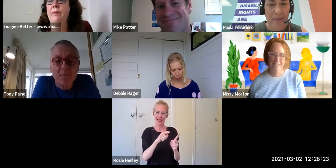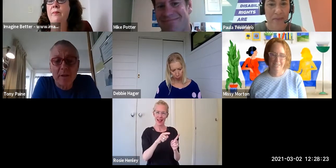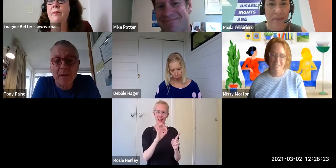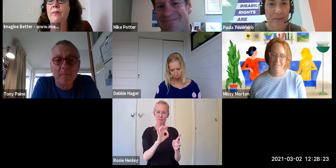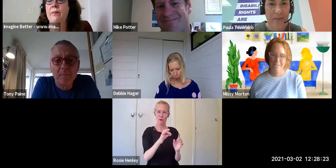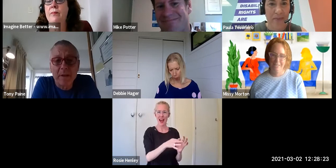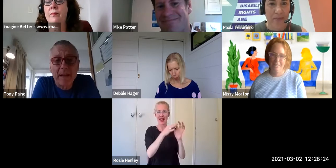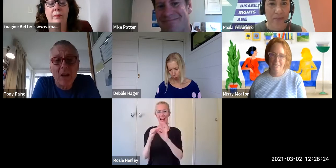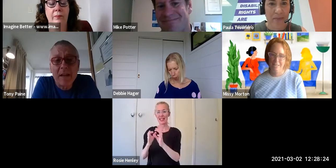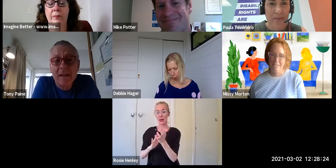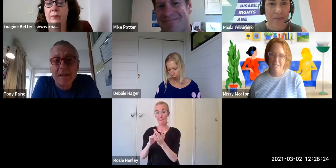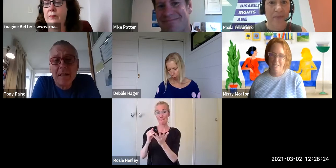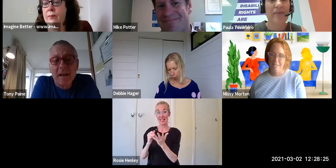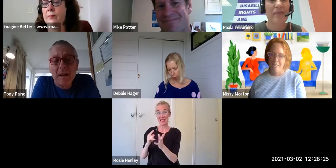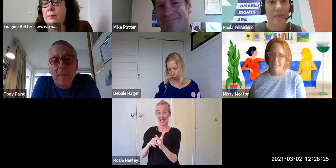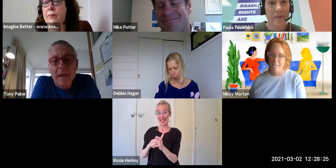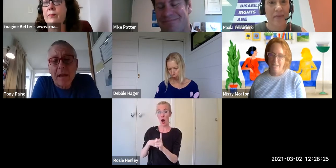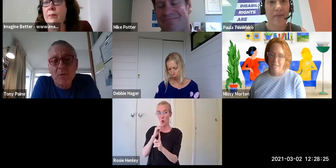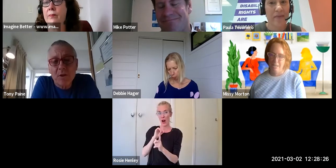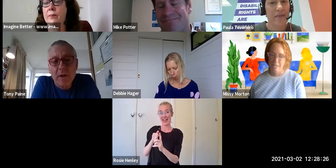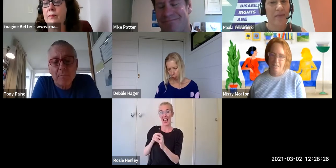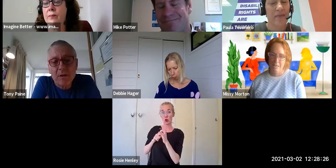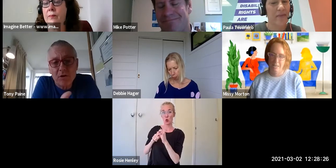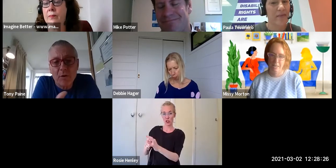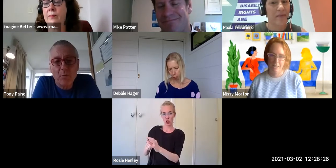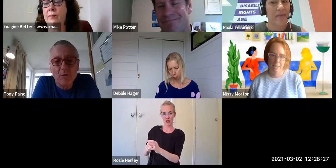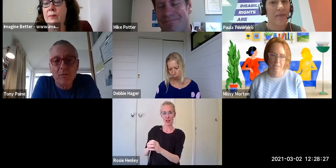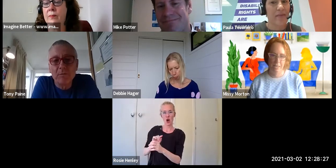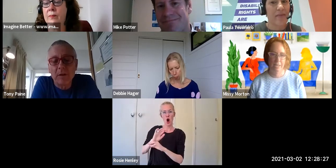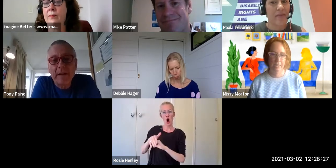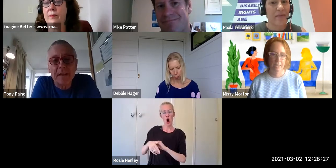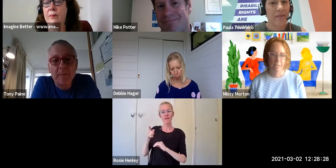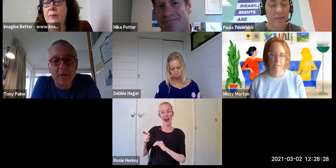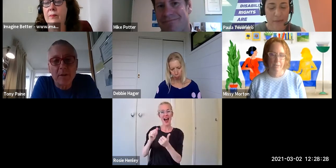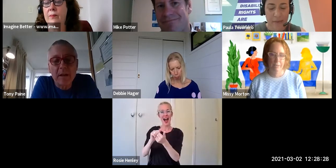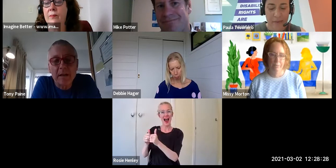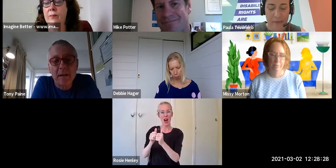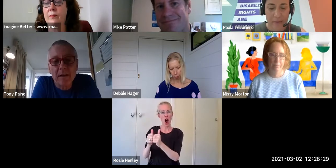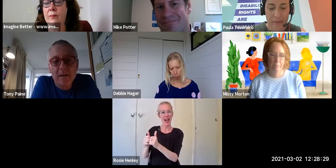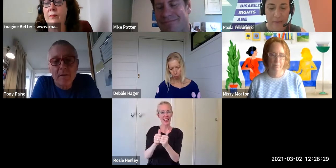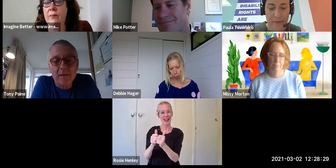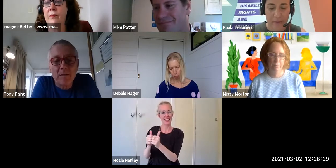the emotional costs of being an ally and also because you're in the world of academia and